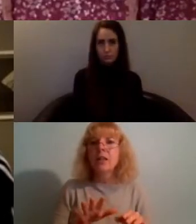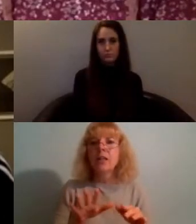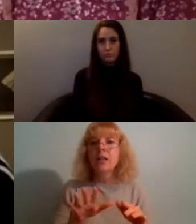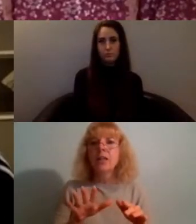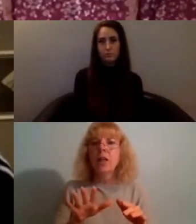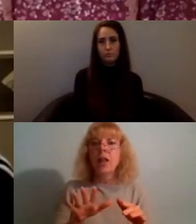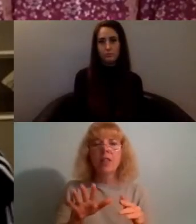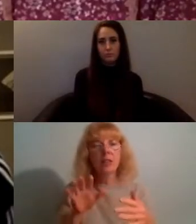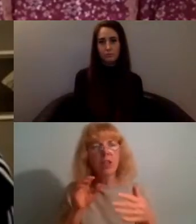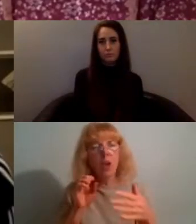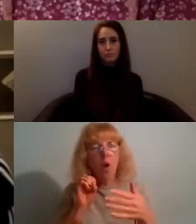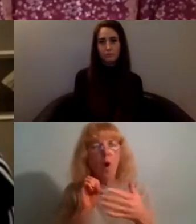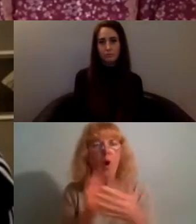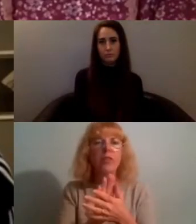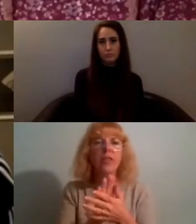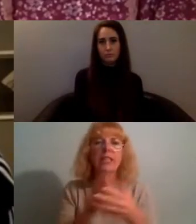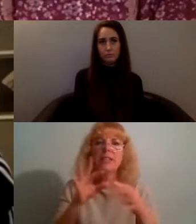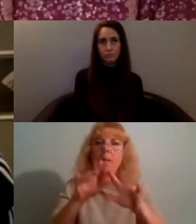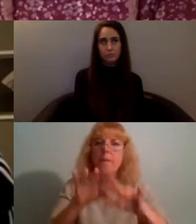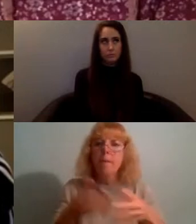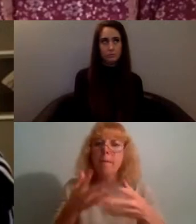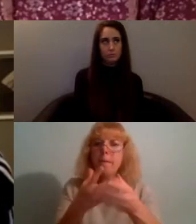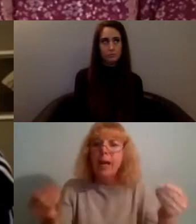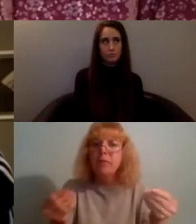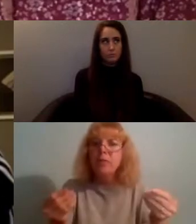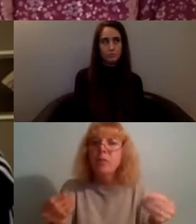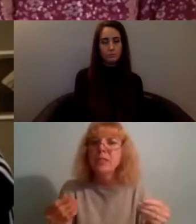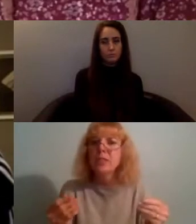you know during the week often i'm thinking like what am I gonna post on instagram what